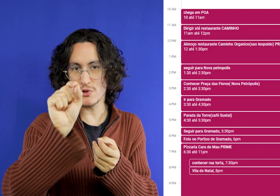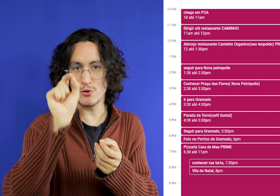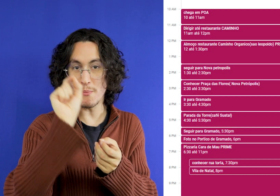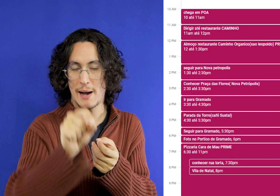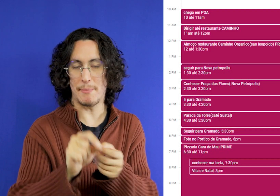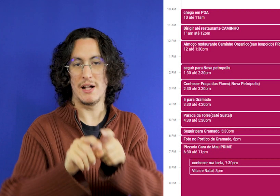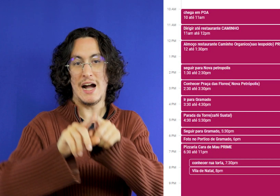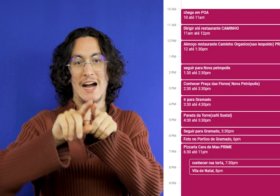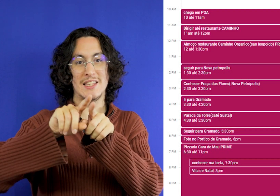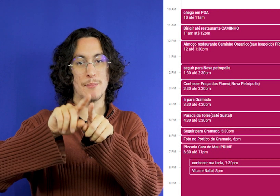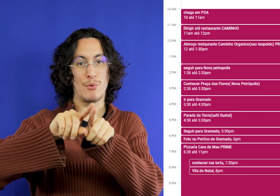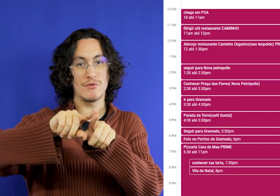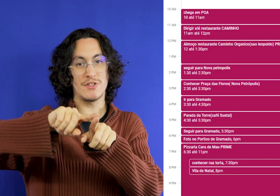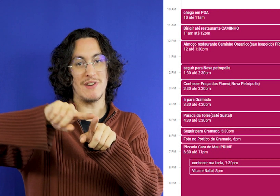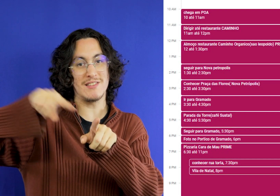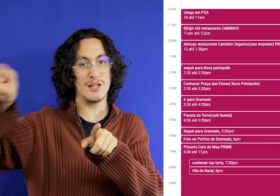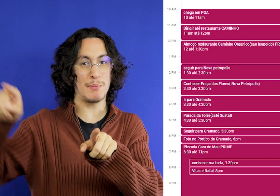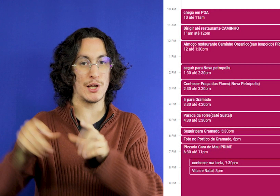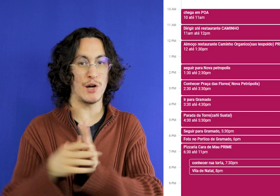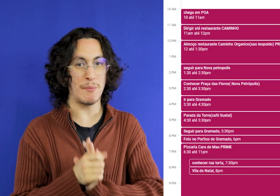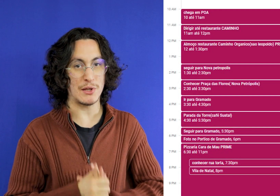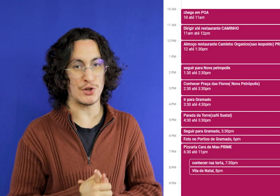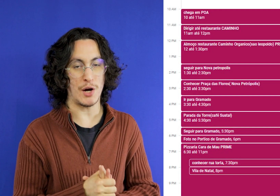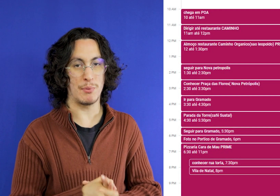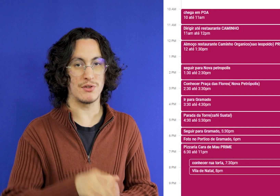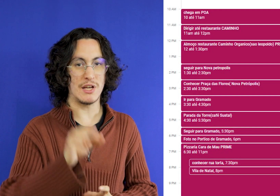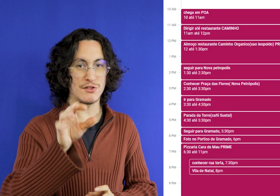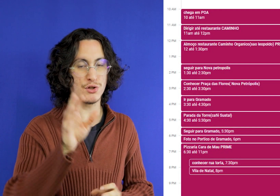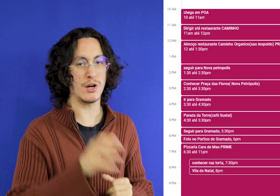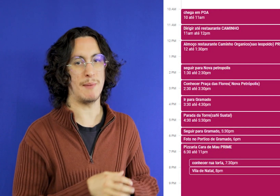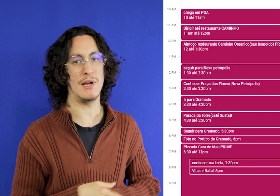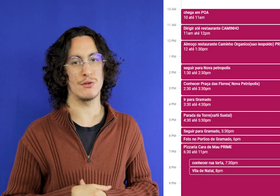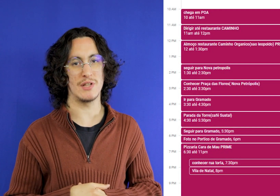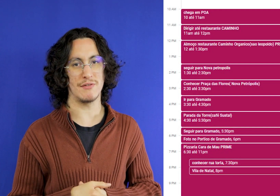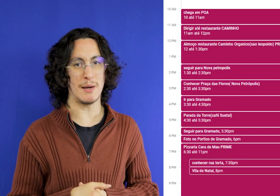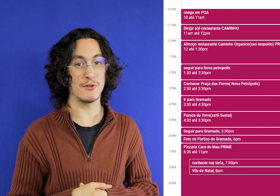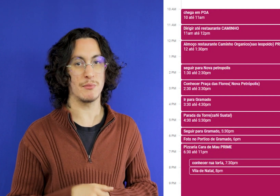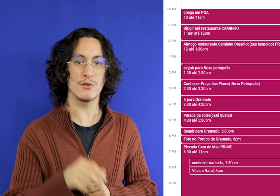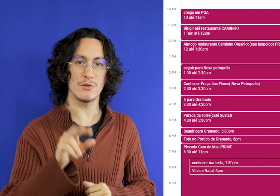on the expulsion of the map there then you will go to Nova Petrópolis this displacement should be